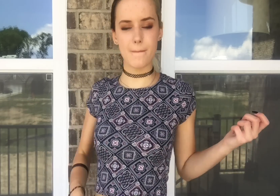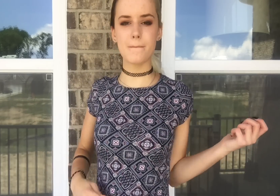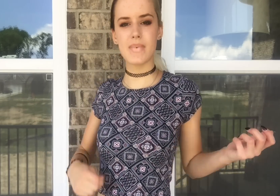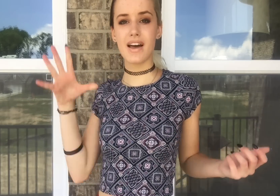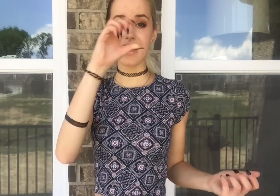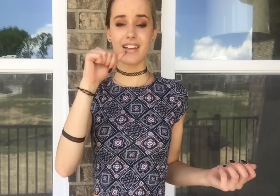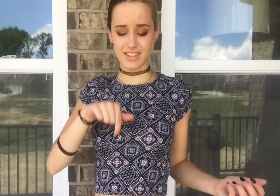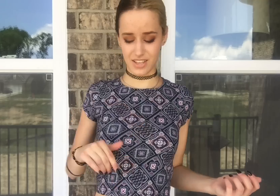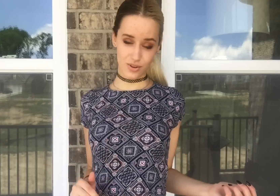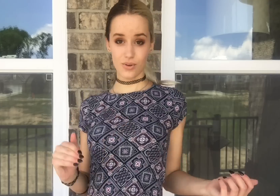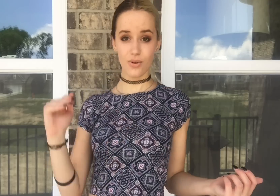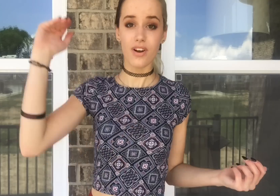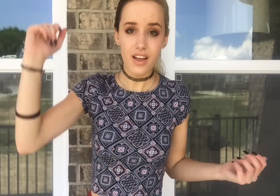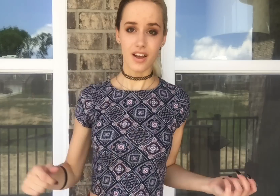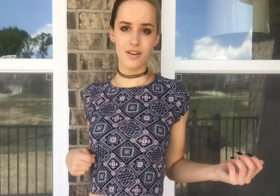Well I guess this is growing up